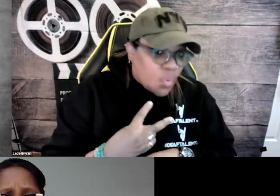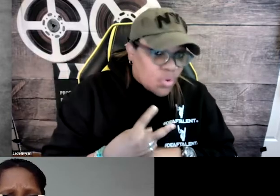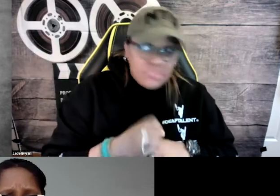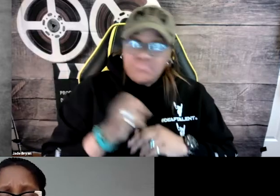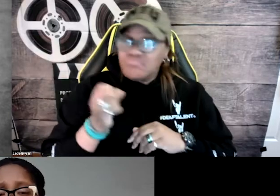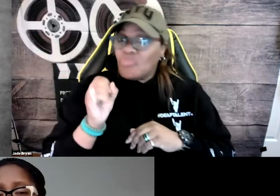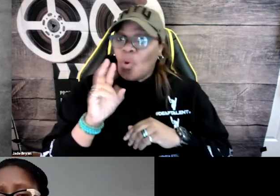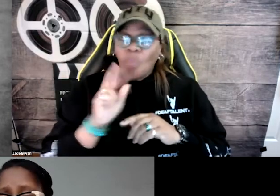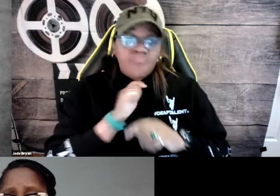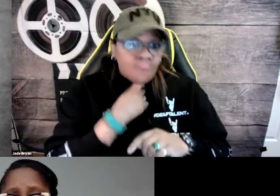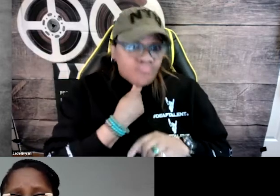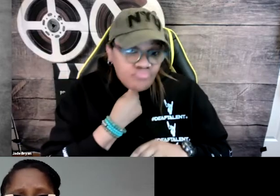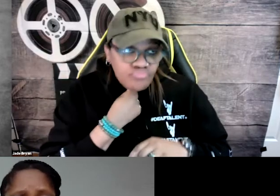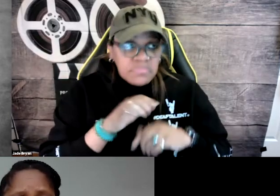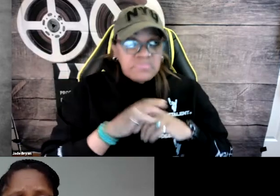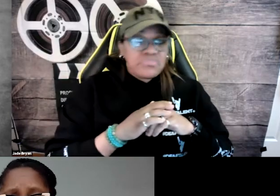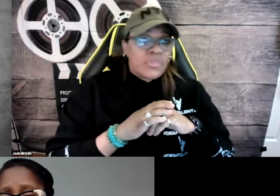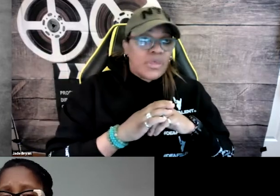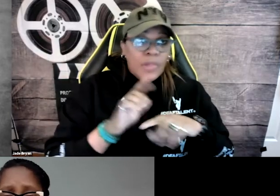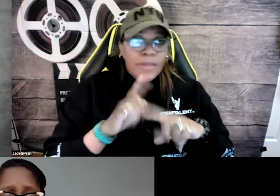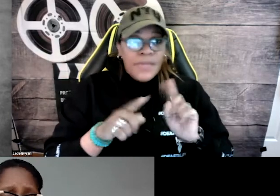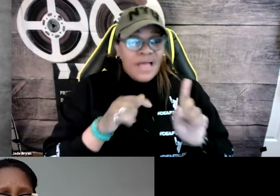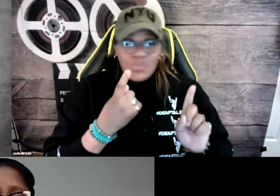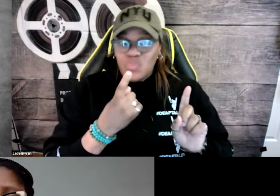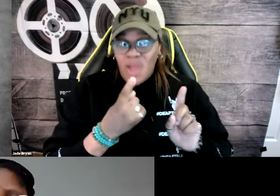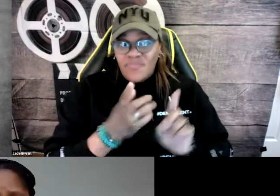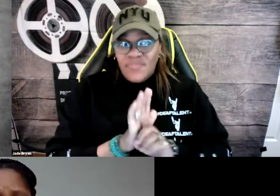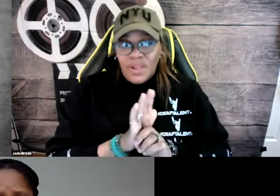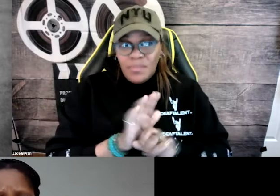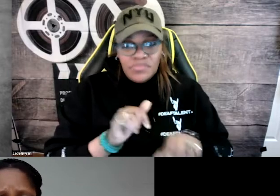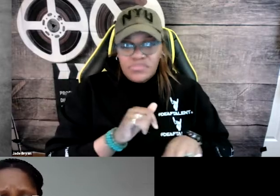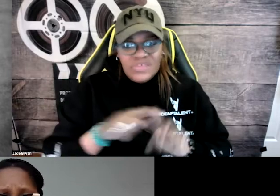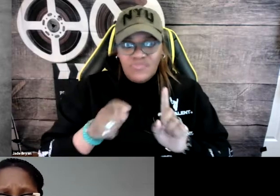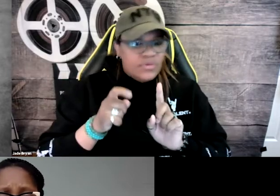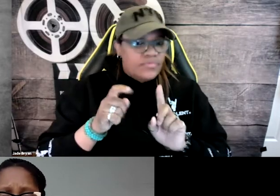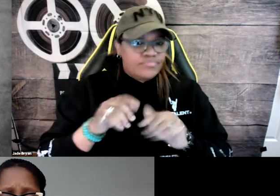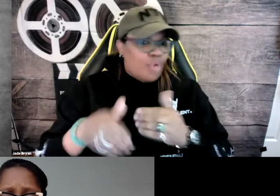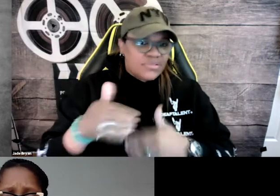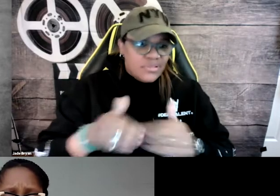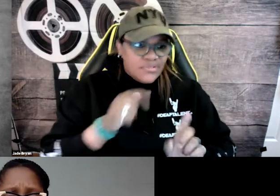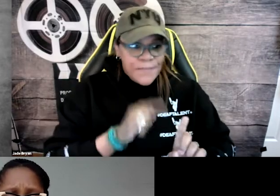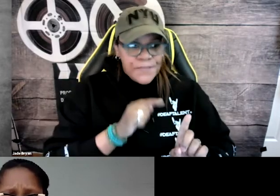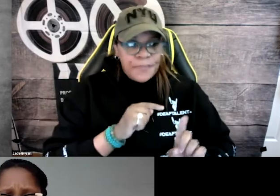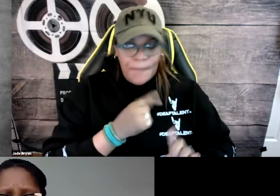all the way, sometimes they'll sign and use their voices. Sometimes they'll sign and they won't use their voices. So it depends on the film.